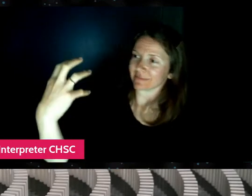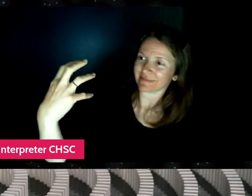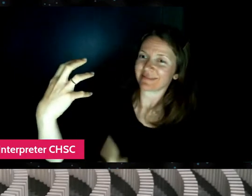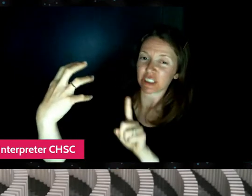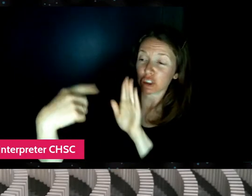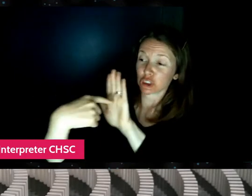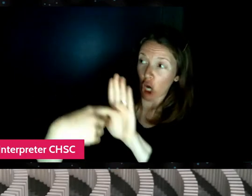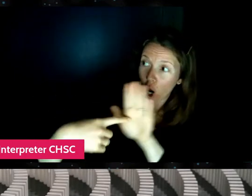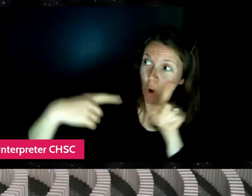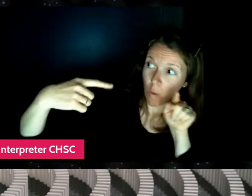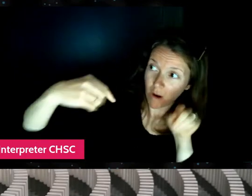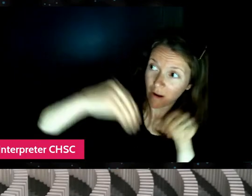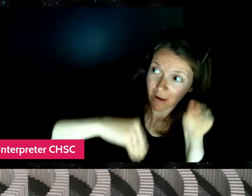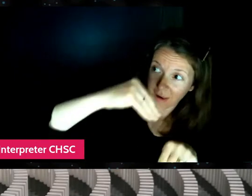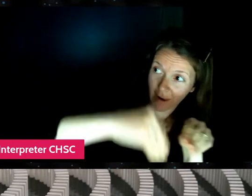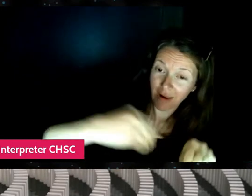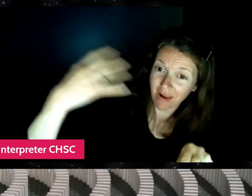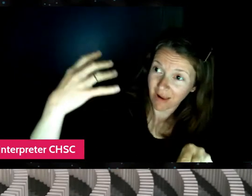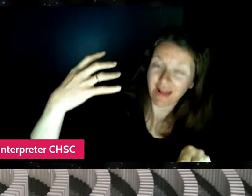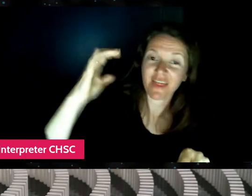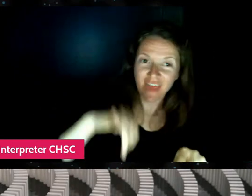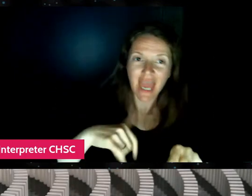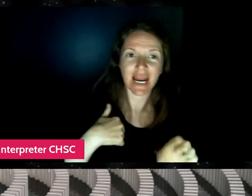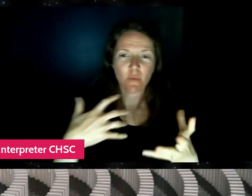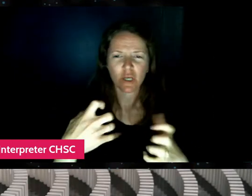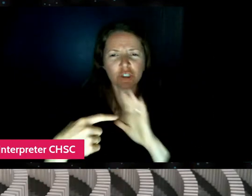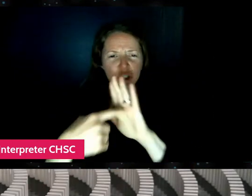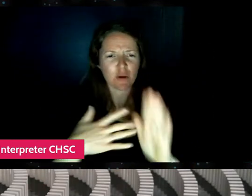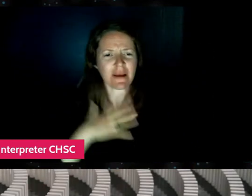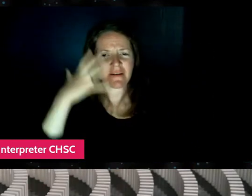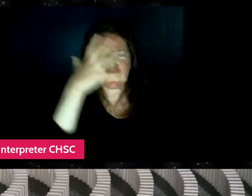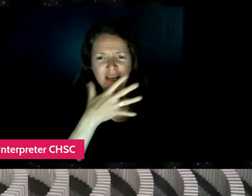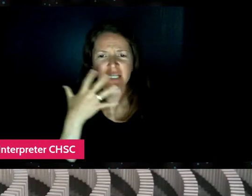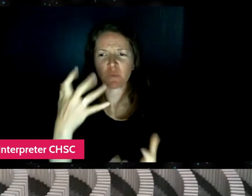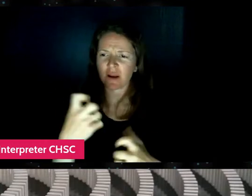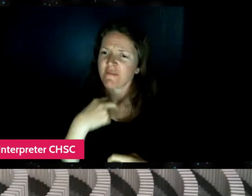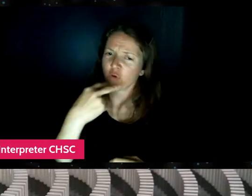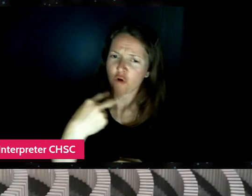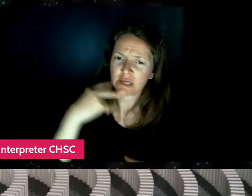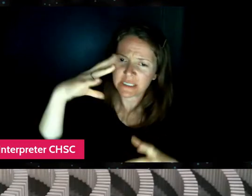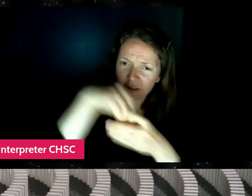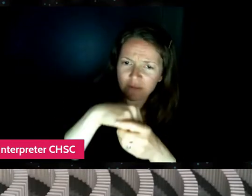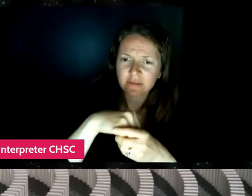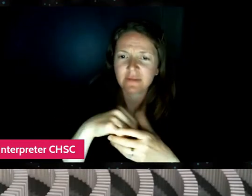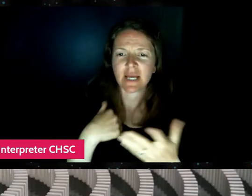what I'm working on, I really tried to kind of incorporate more of my personality